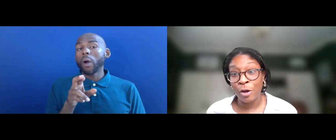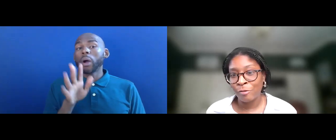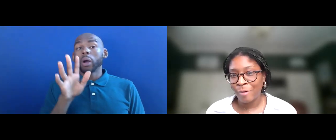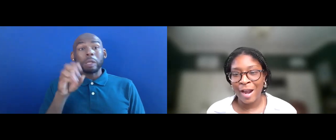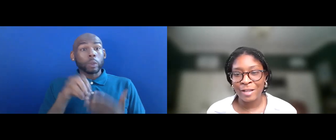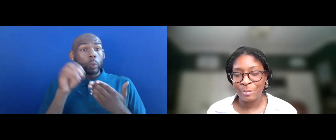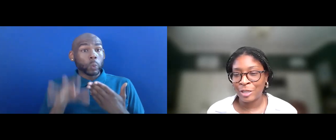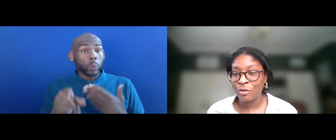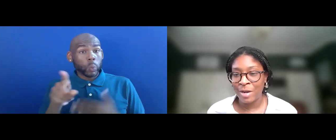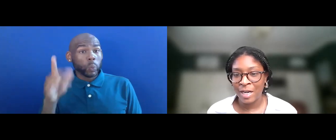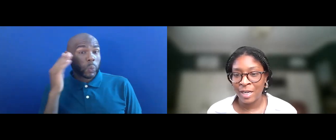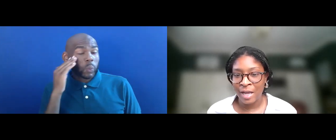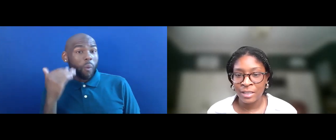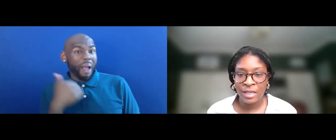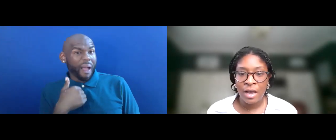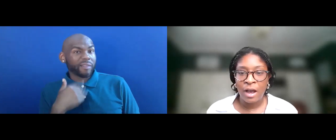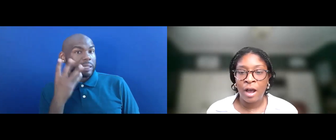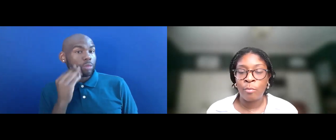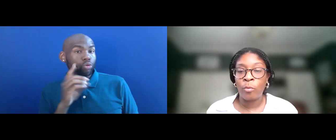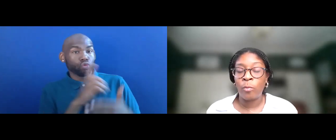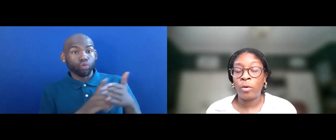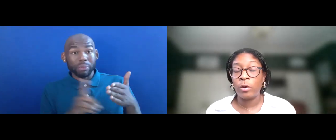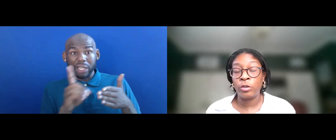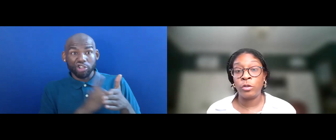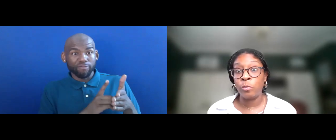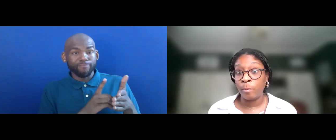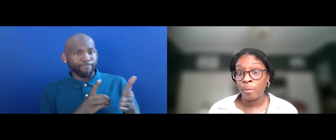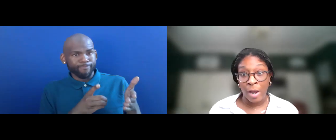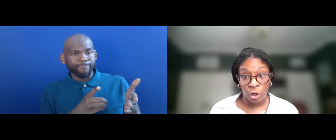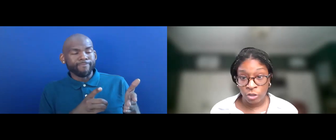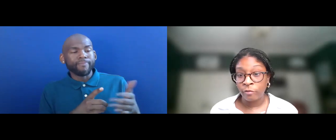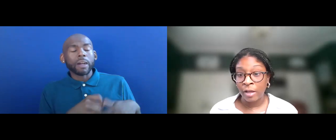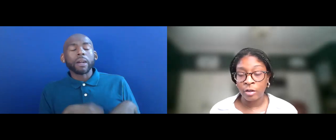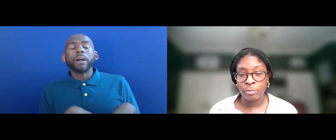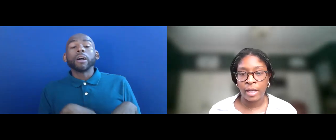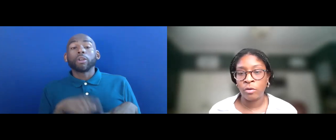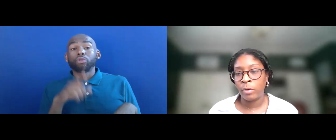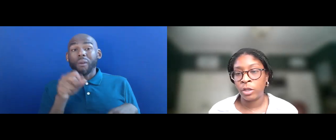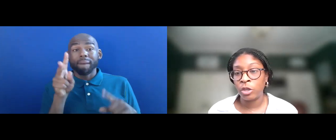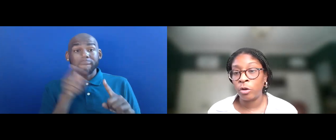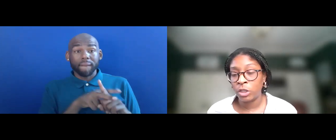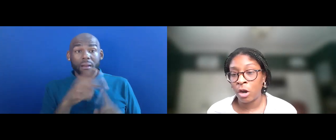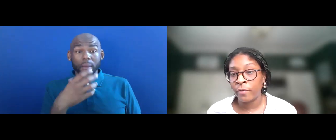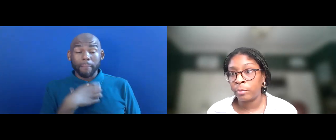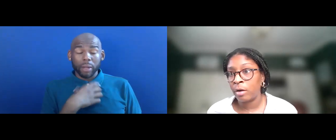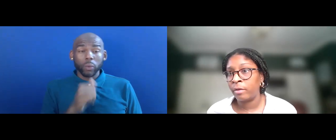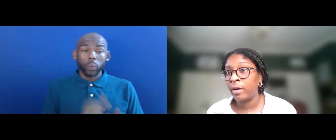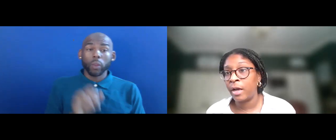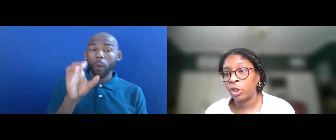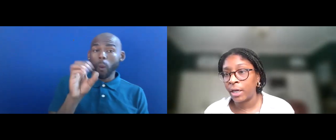KNOW HAS BEEN DISCRIMINATED AGAINST, YOU MAY ALSO FILE A COMPLAINT WITH OCR, THE DEPARTMENT OF EDUCATION.